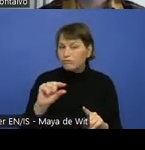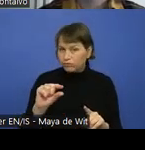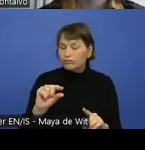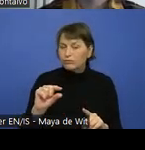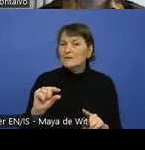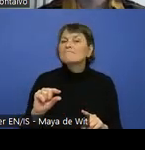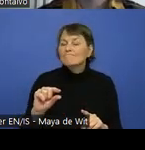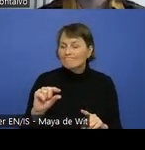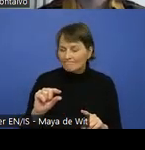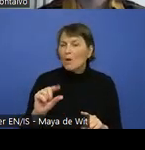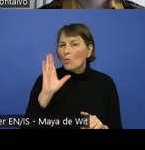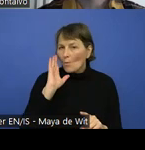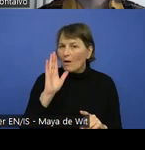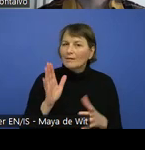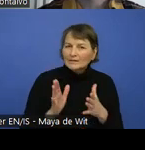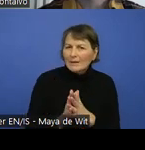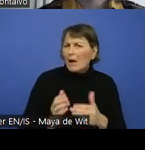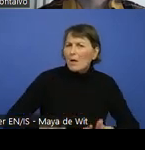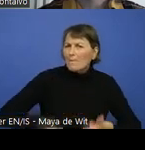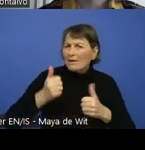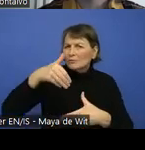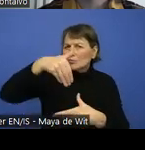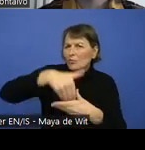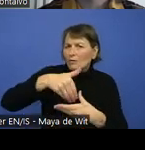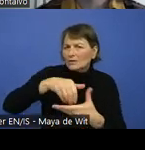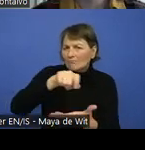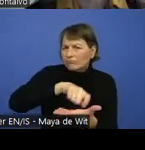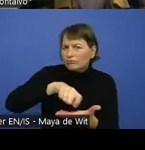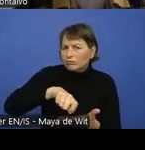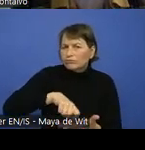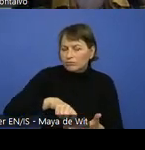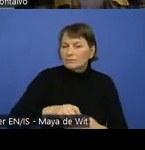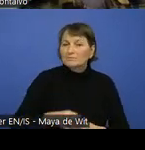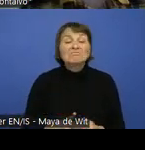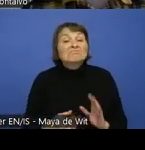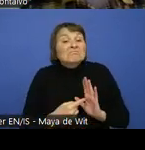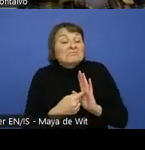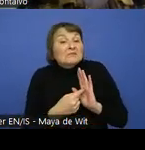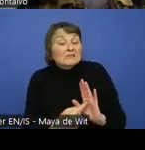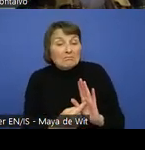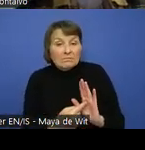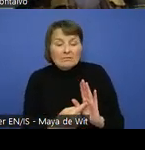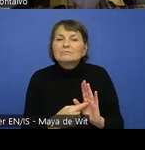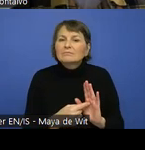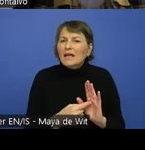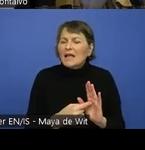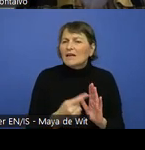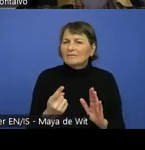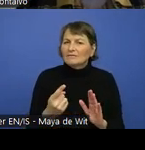Assuming there has been a design or been an authoring tool that a content author is using